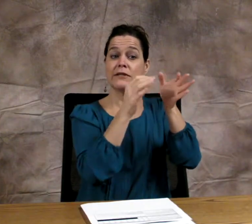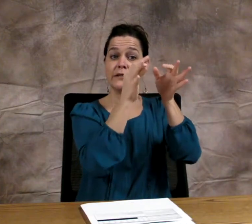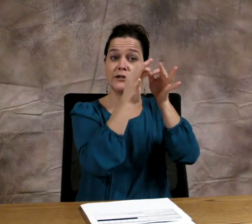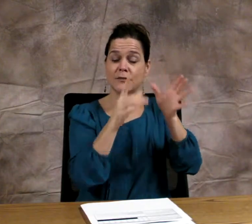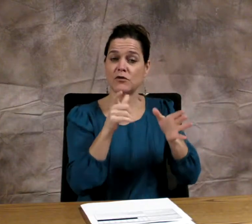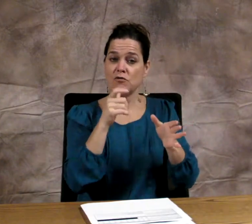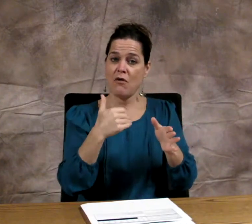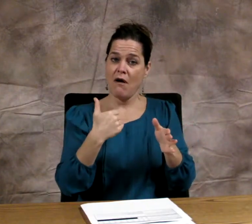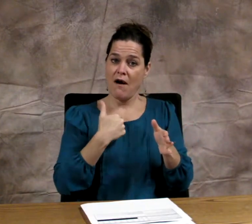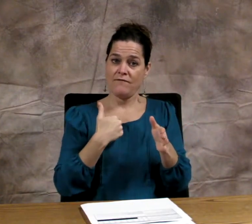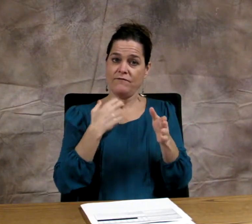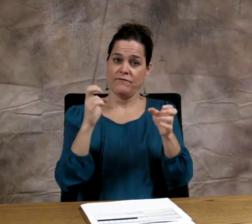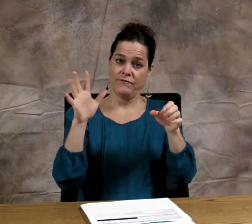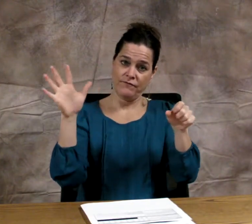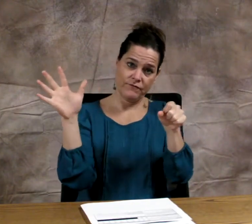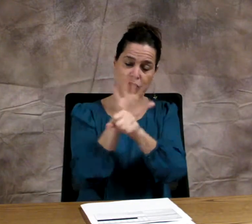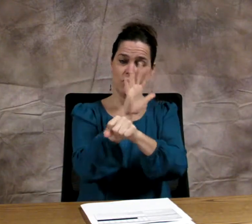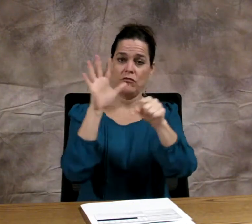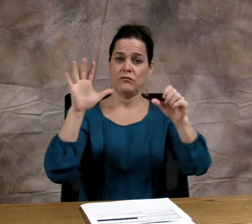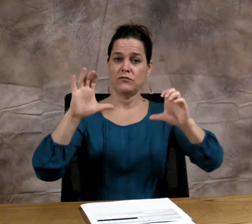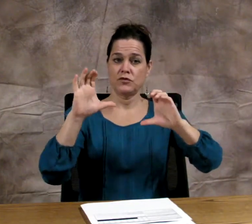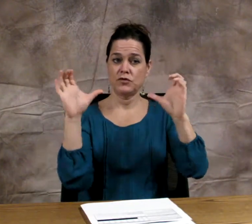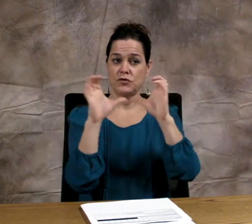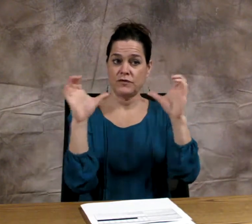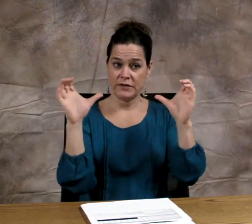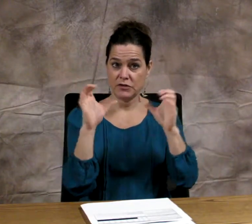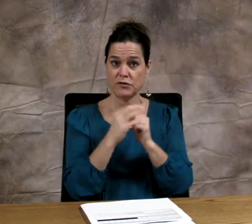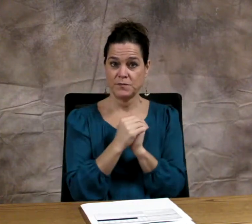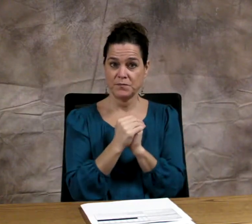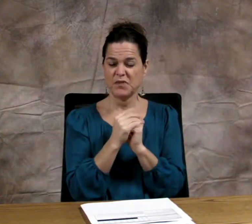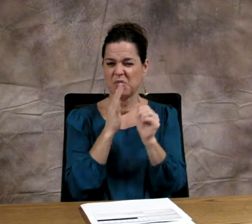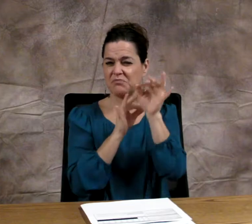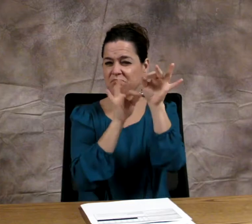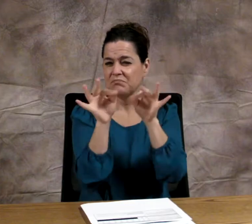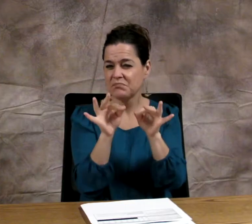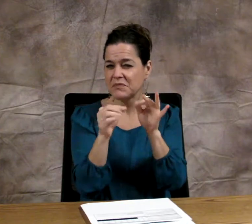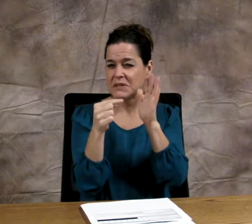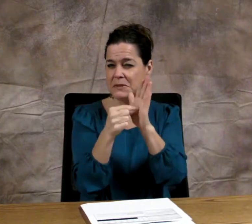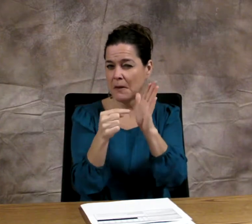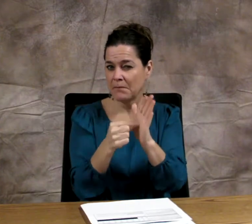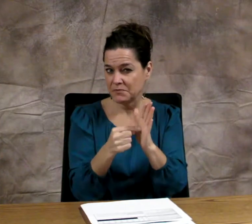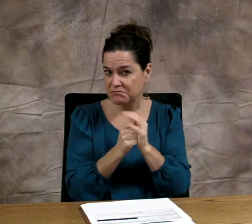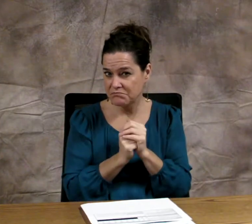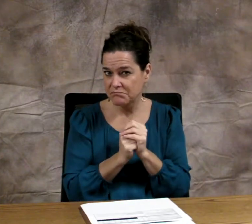The first row recognizes those who are fully certified.